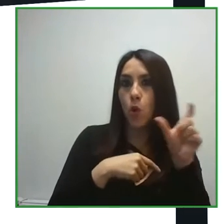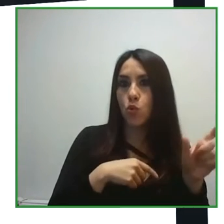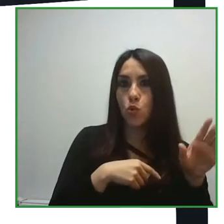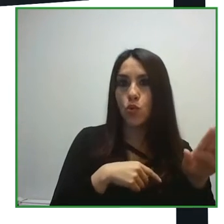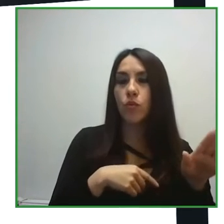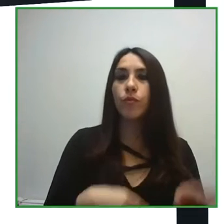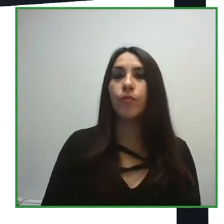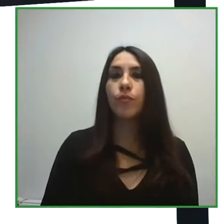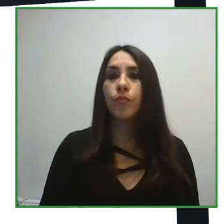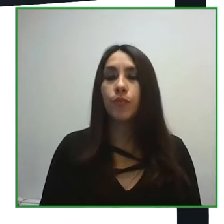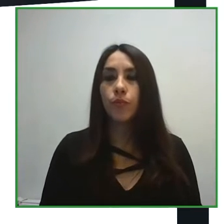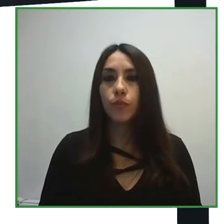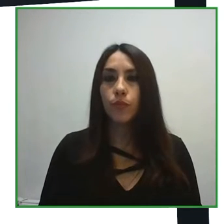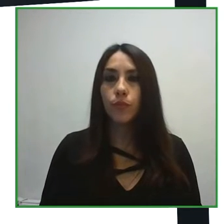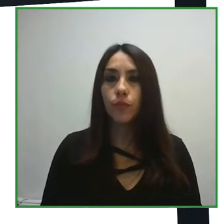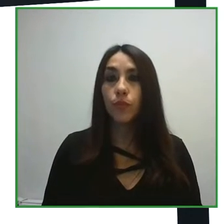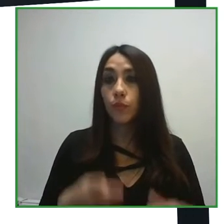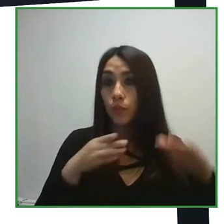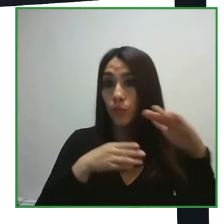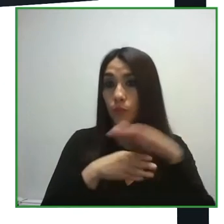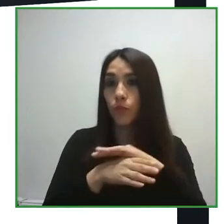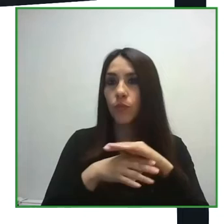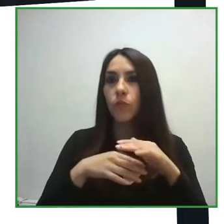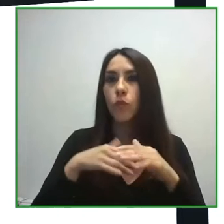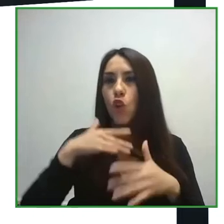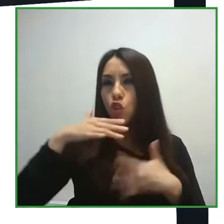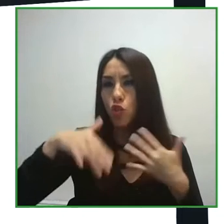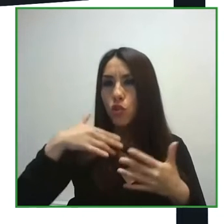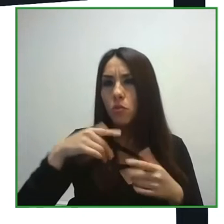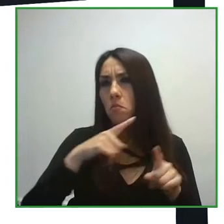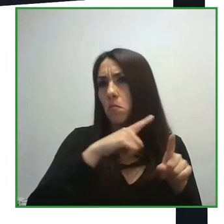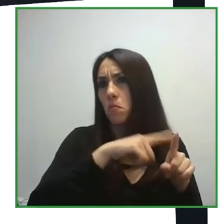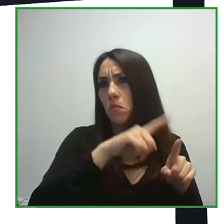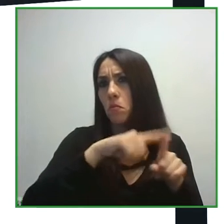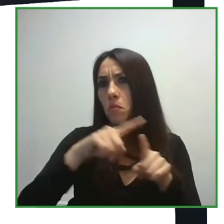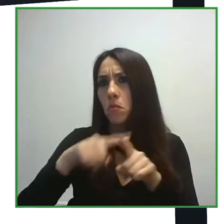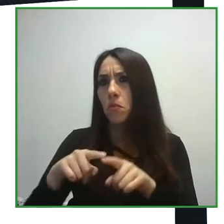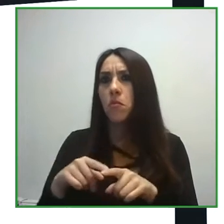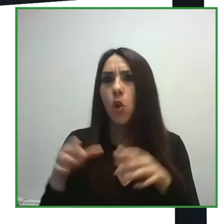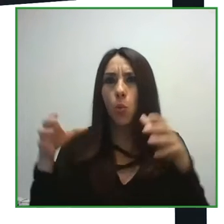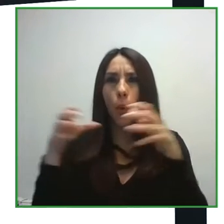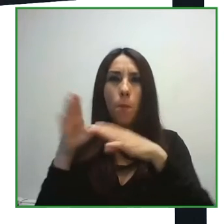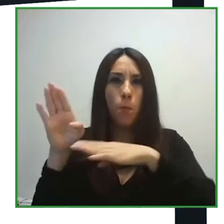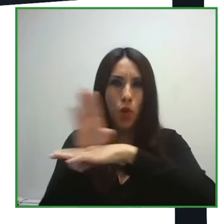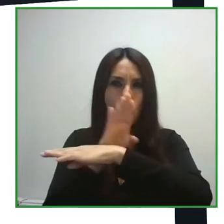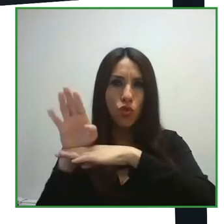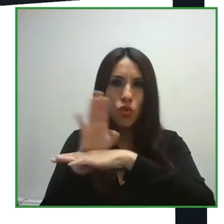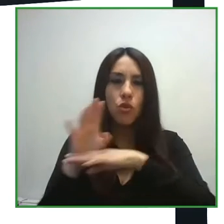from the Office of Universal Accessibility of Fundación ONCE. And finally, Williams Cuevas